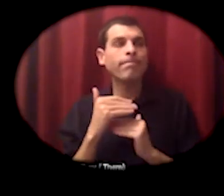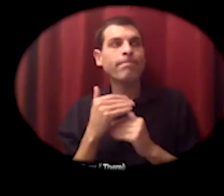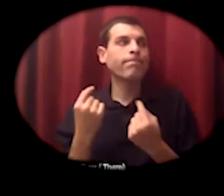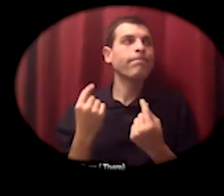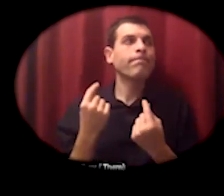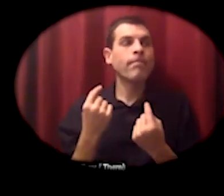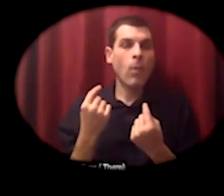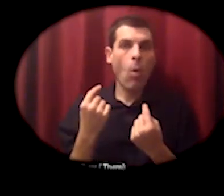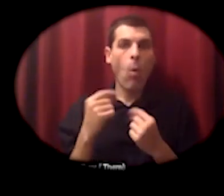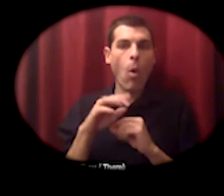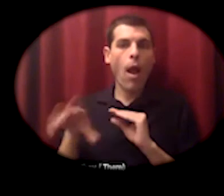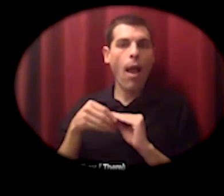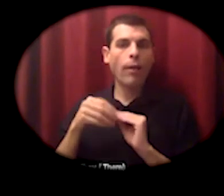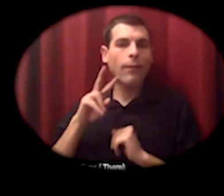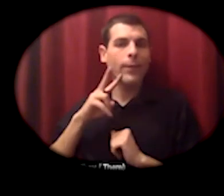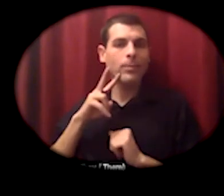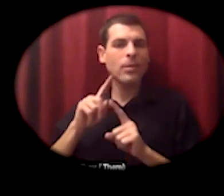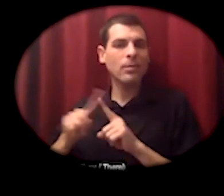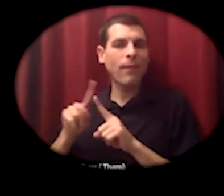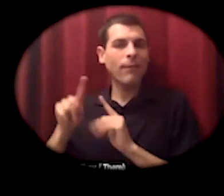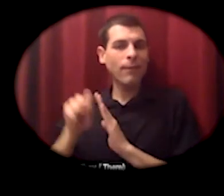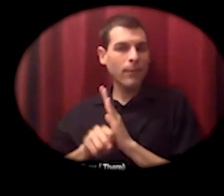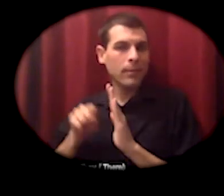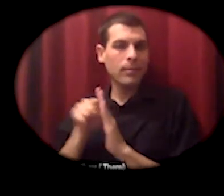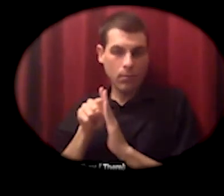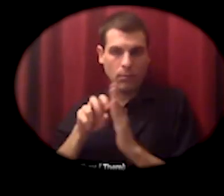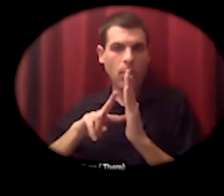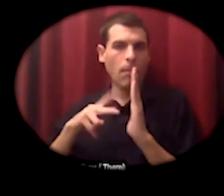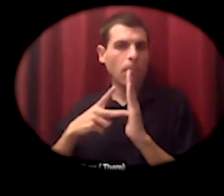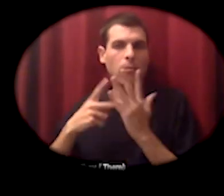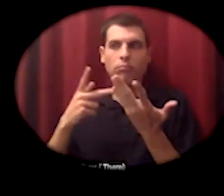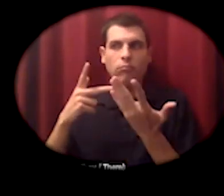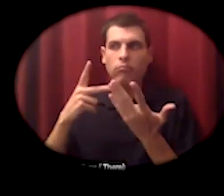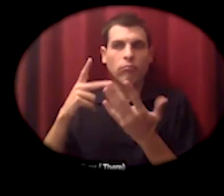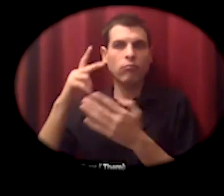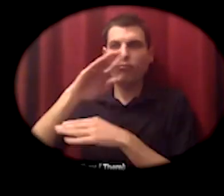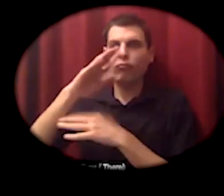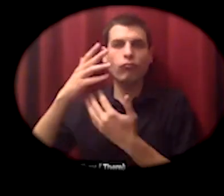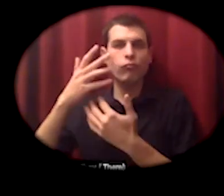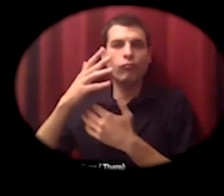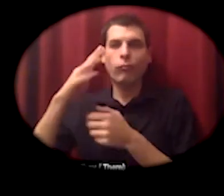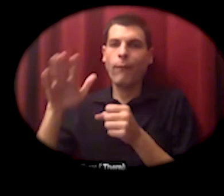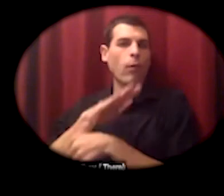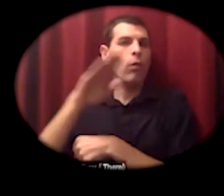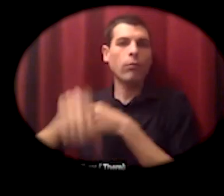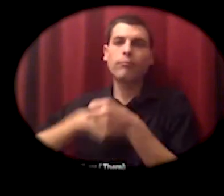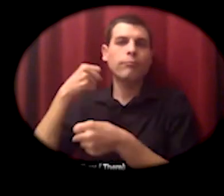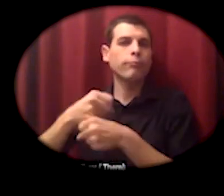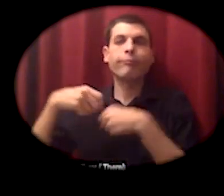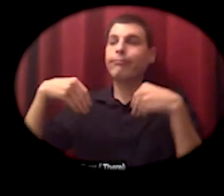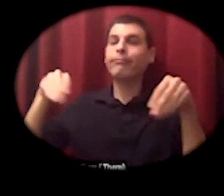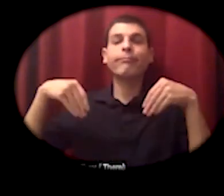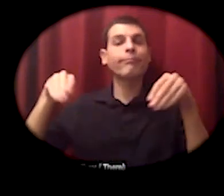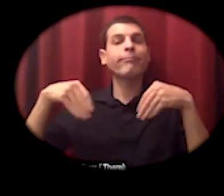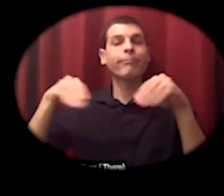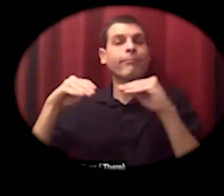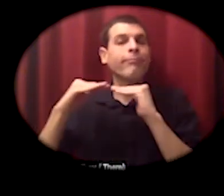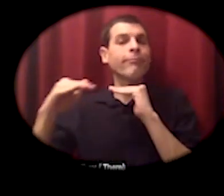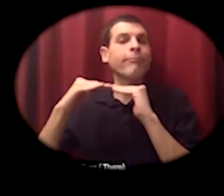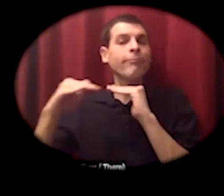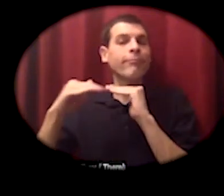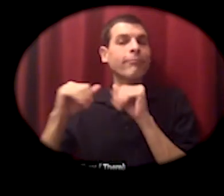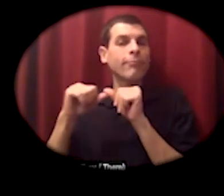of products from their farmer members we're able to keep those commercial relationships